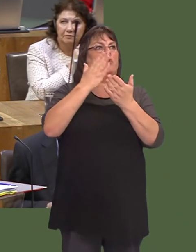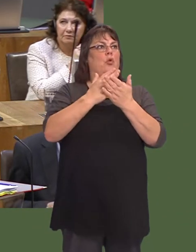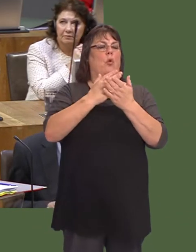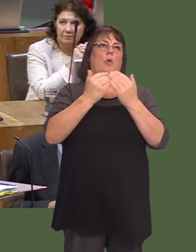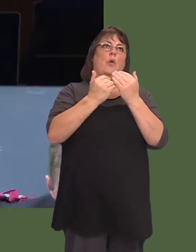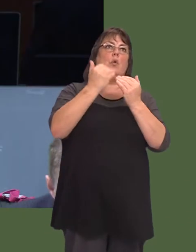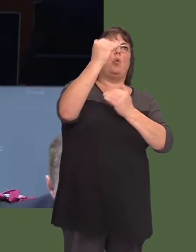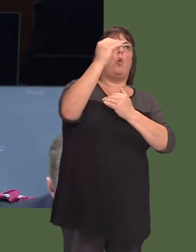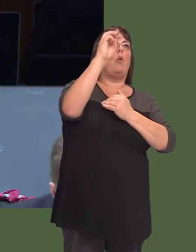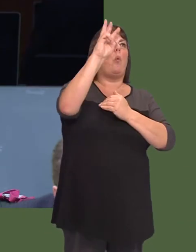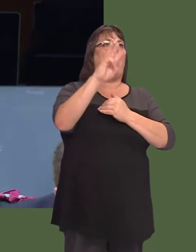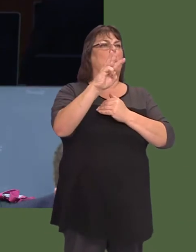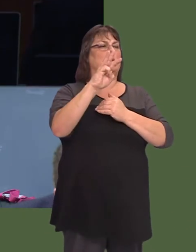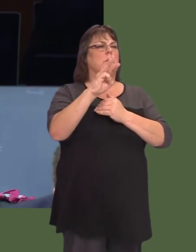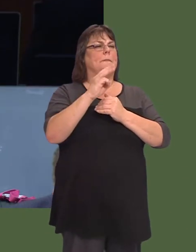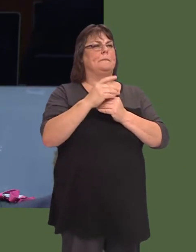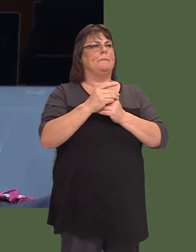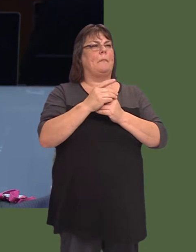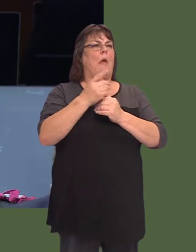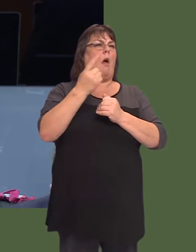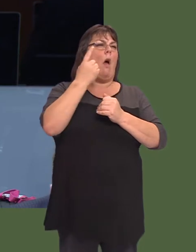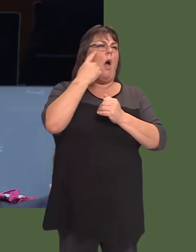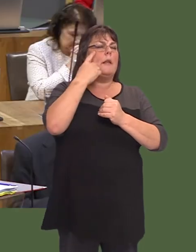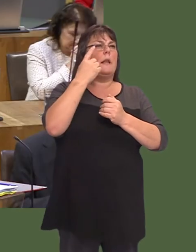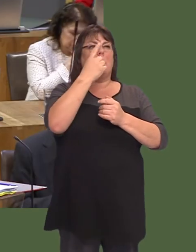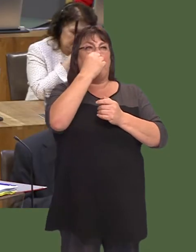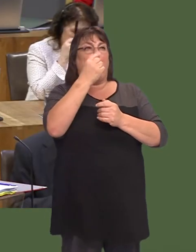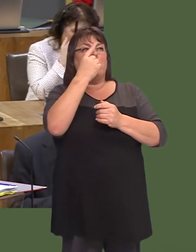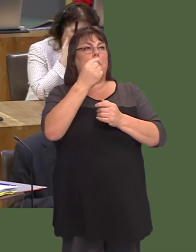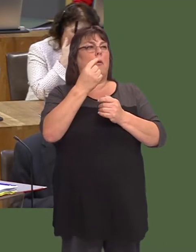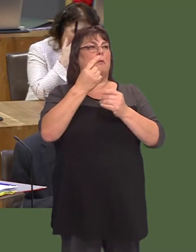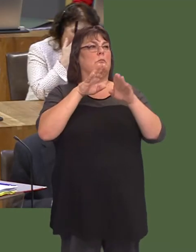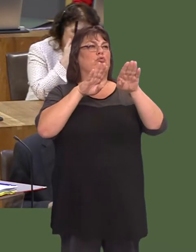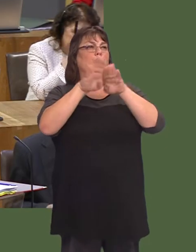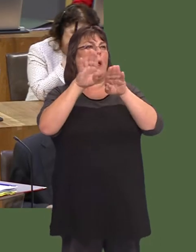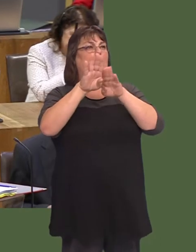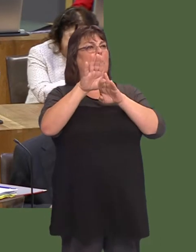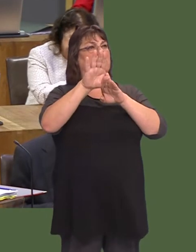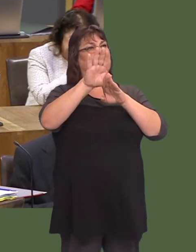fel rhywle lle mae hyfforddi yn gallu cymryd lle yn y ffordd fwyaf cyfan posibl, a dynaín